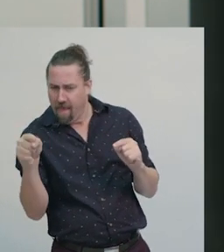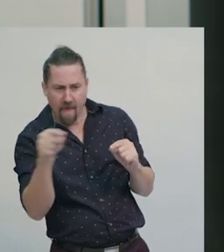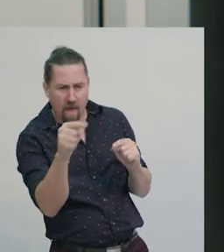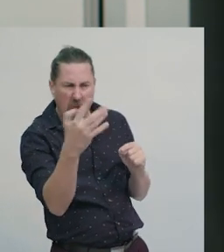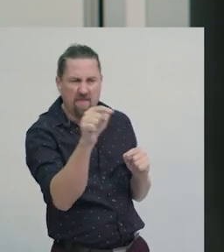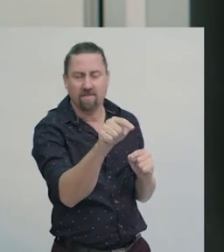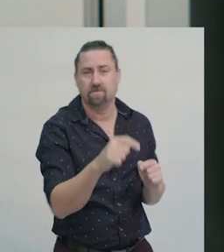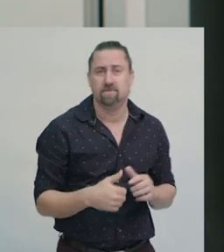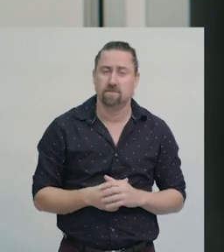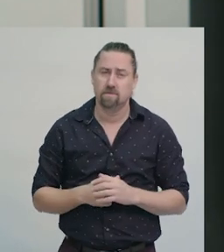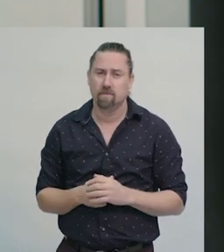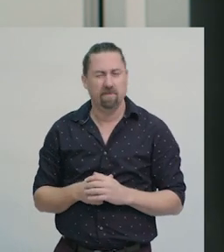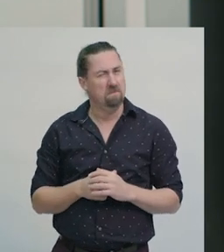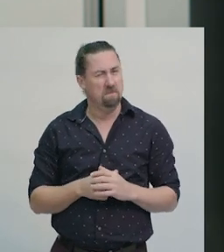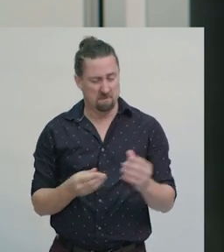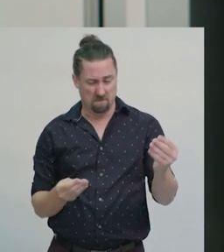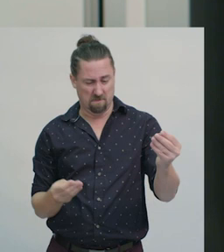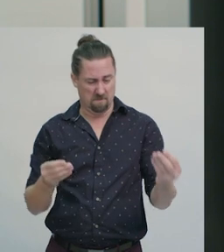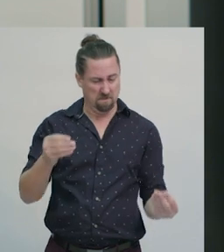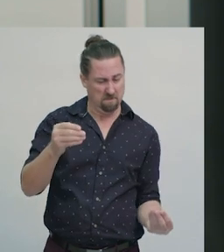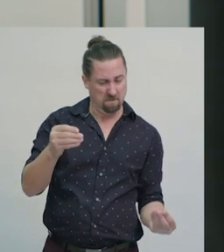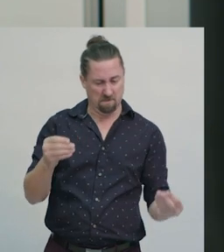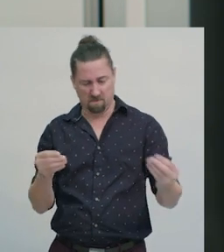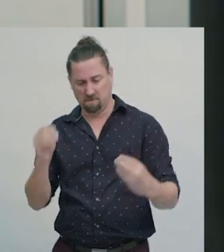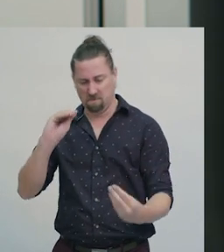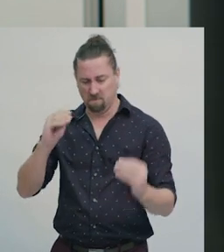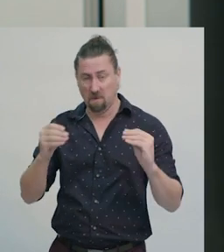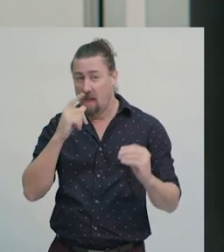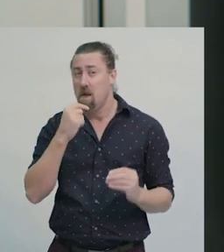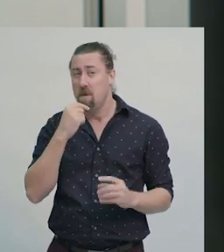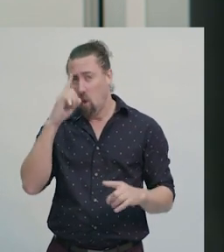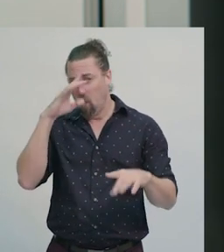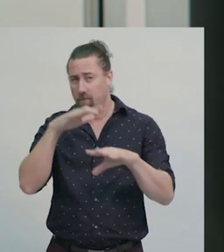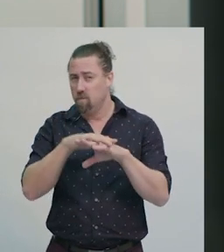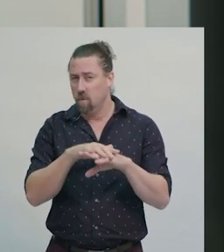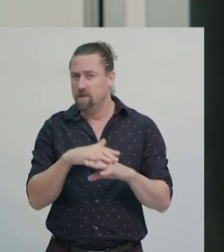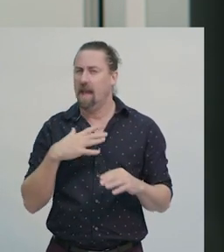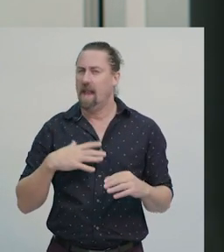These maps can be confusing, and are not as useful as maps with a scale.